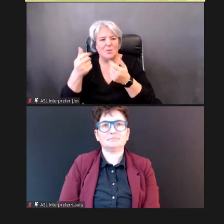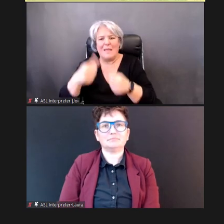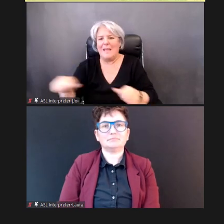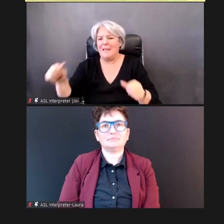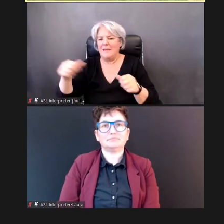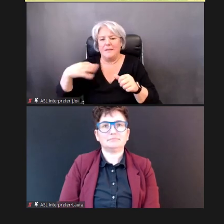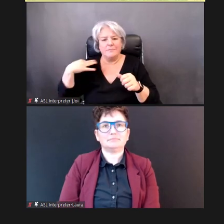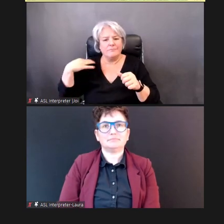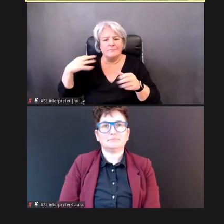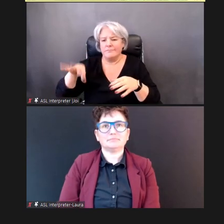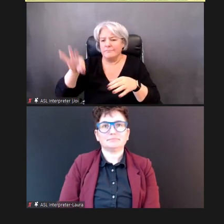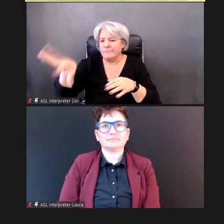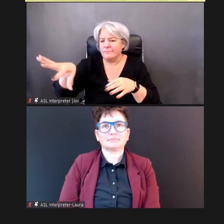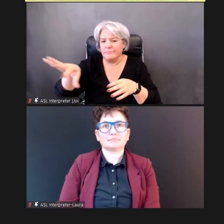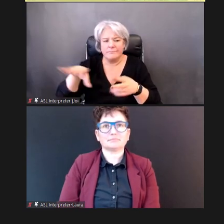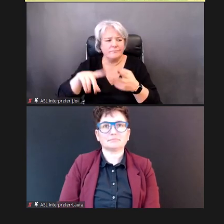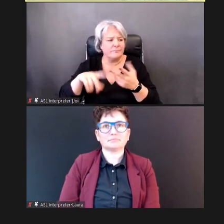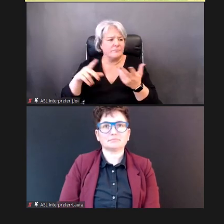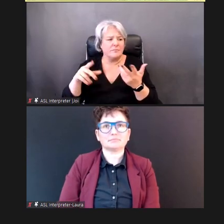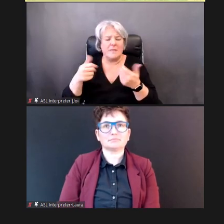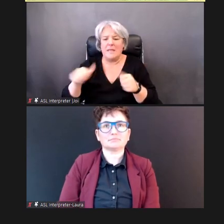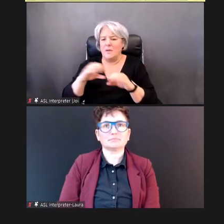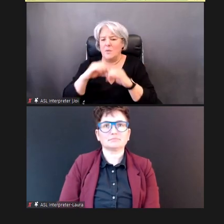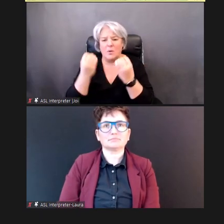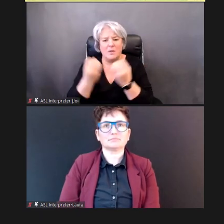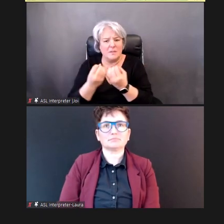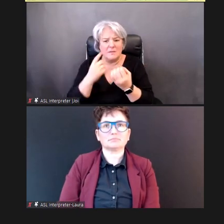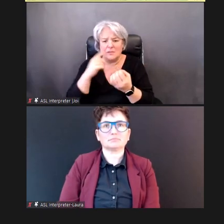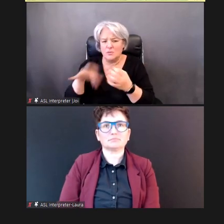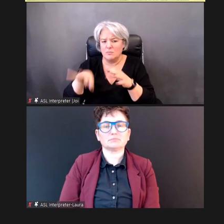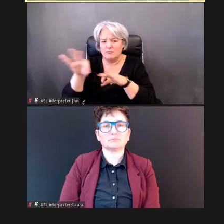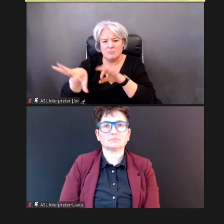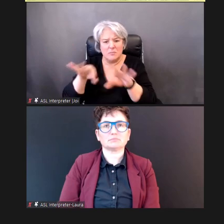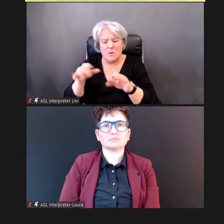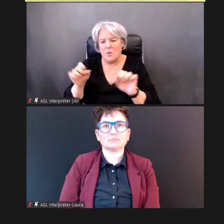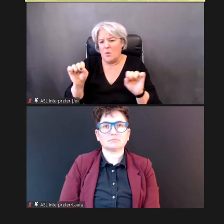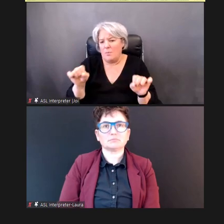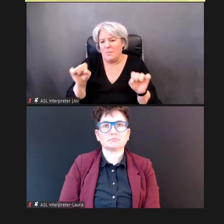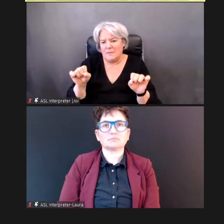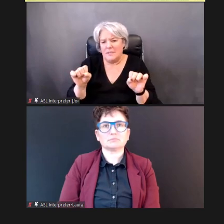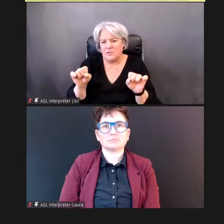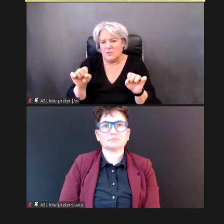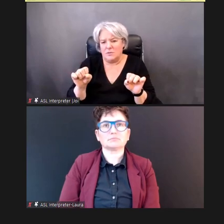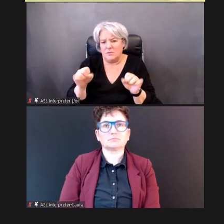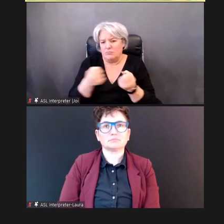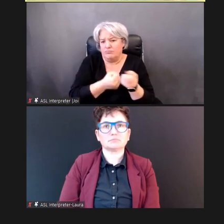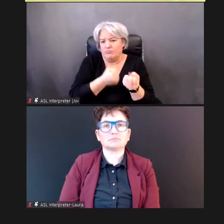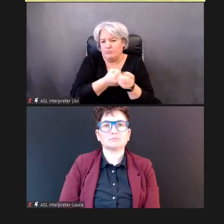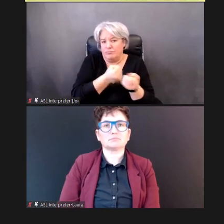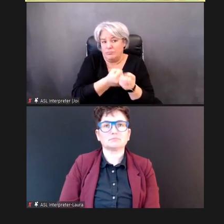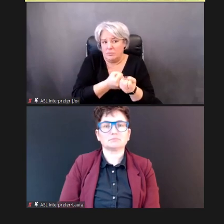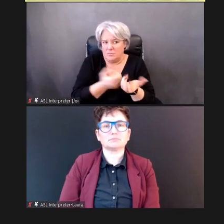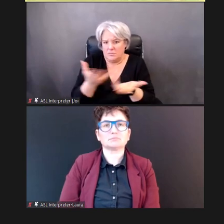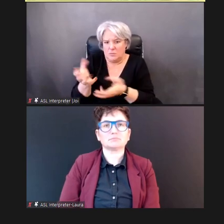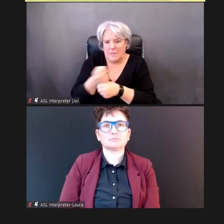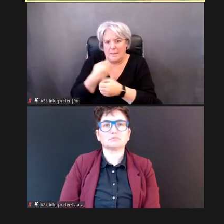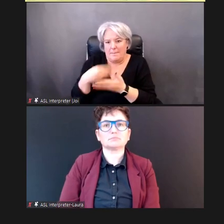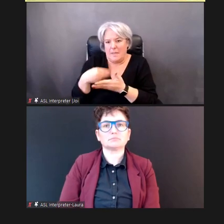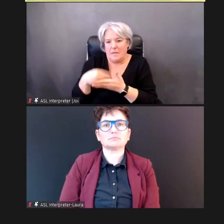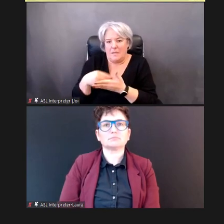charitable organization, or, a potential funder to elicit funding for your equipment, or supplies.